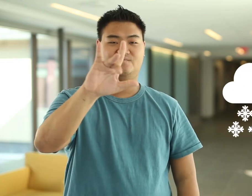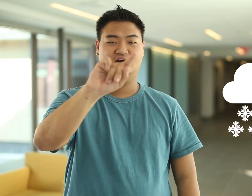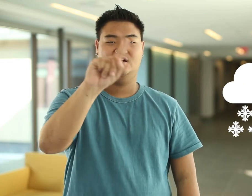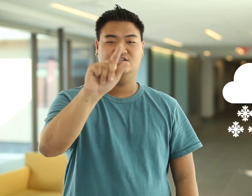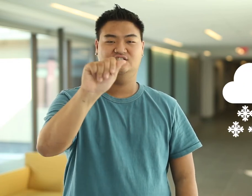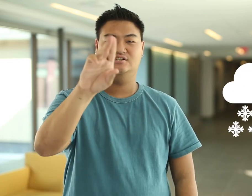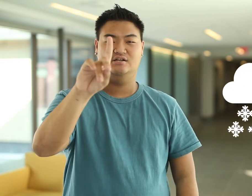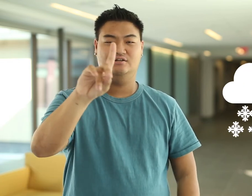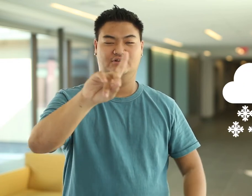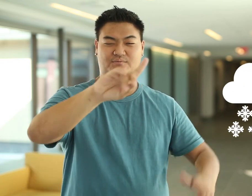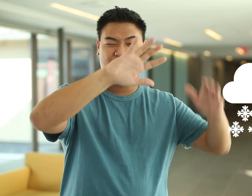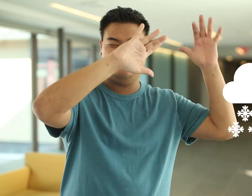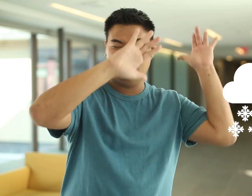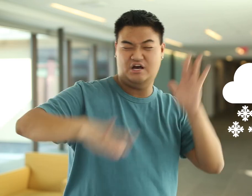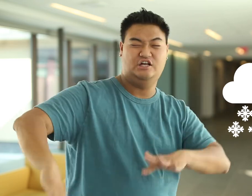Blizzard